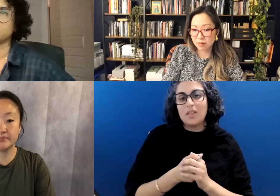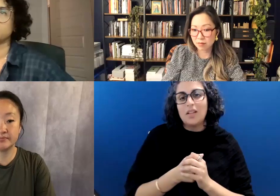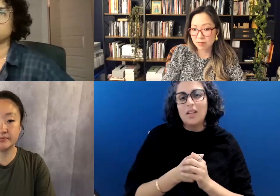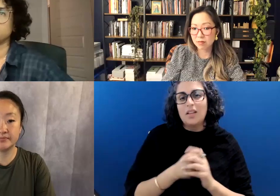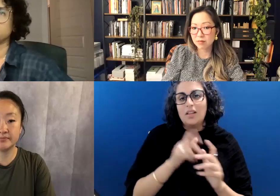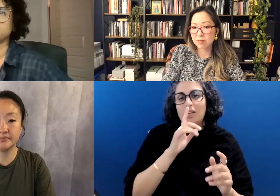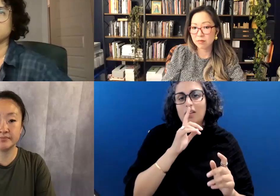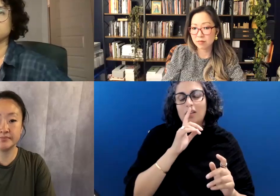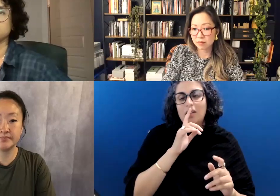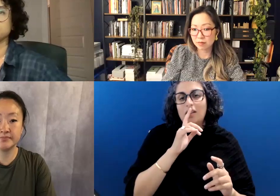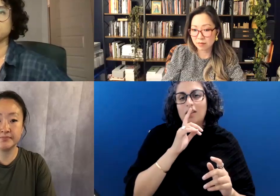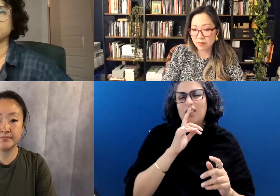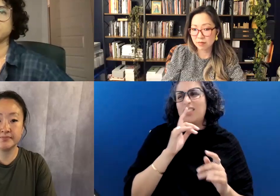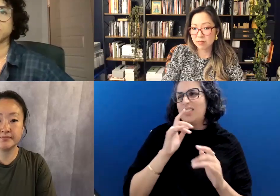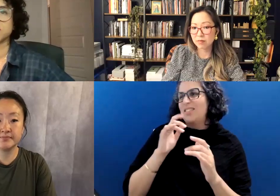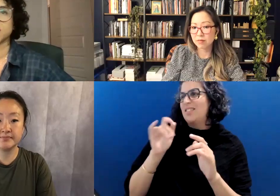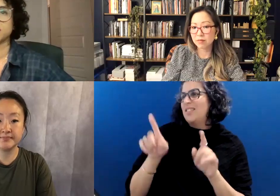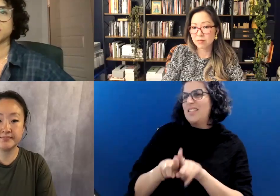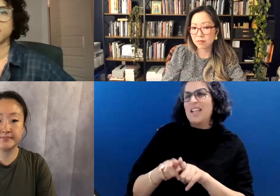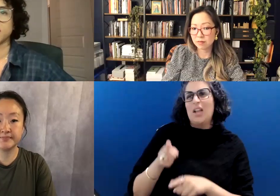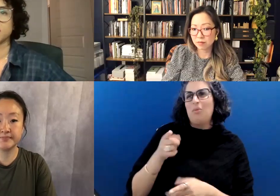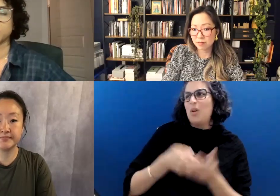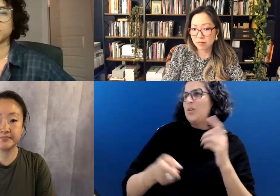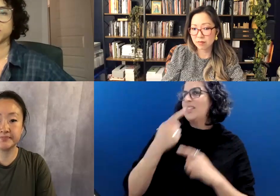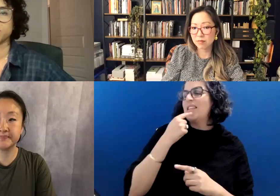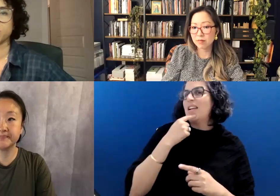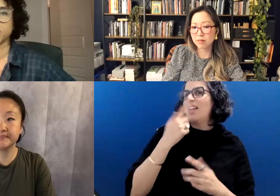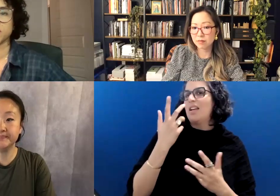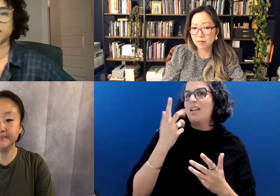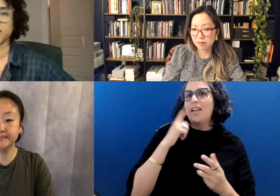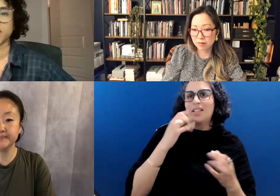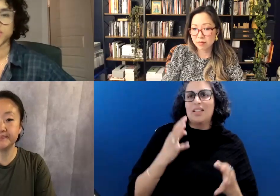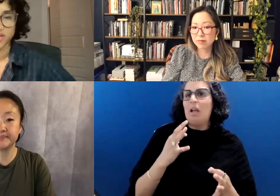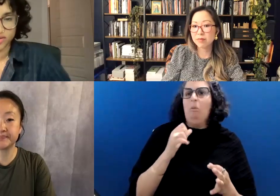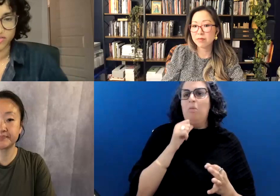echo what you're saying sort of decided that it wasn't for me, and that I should never